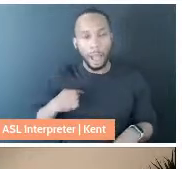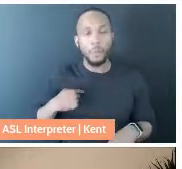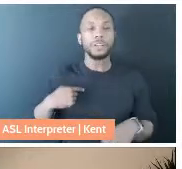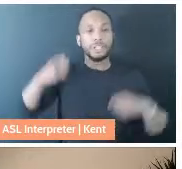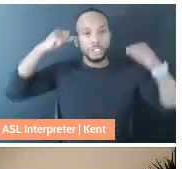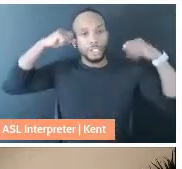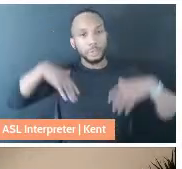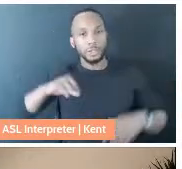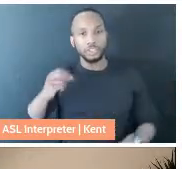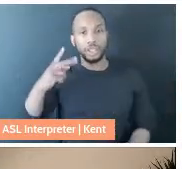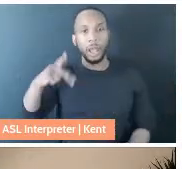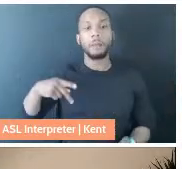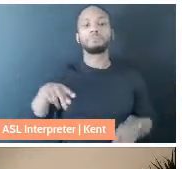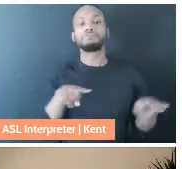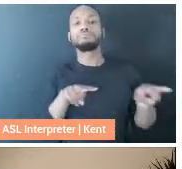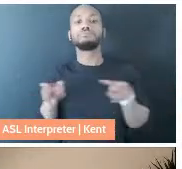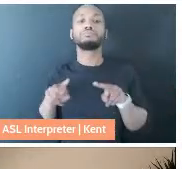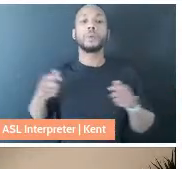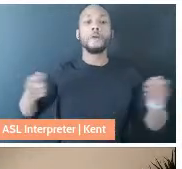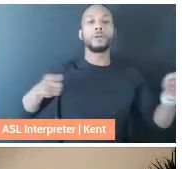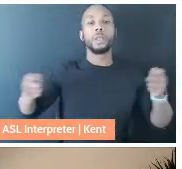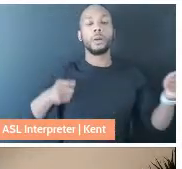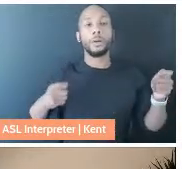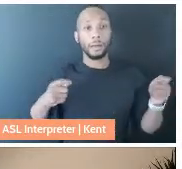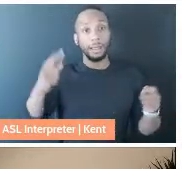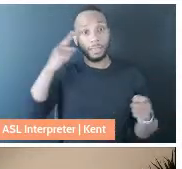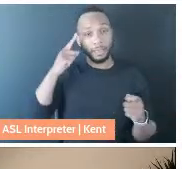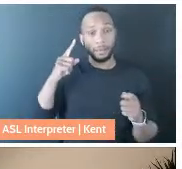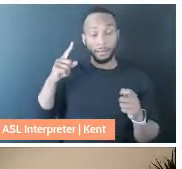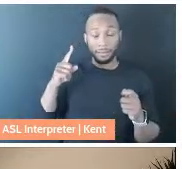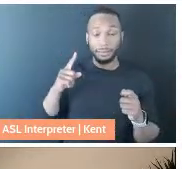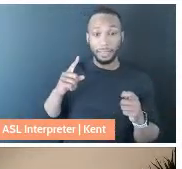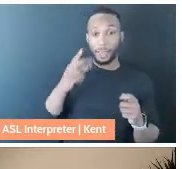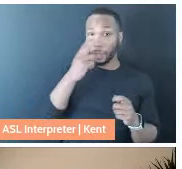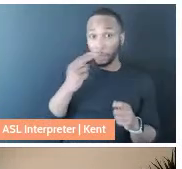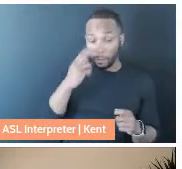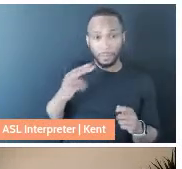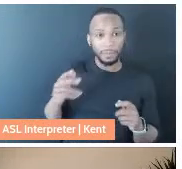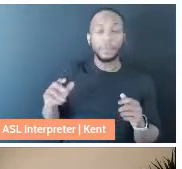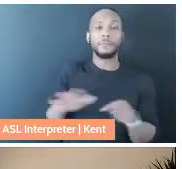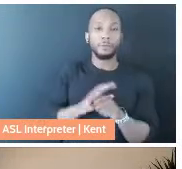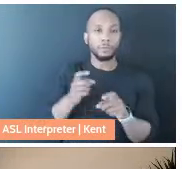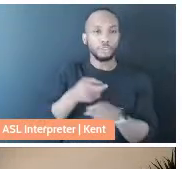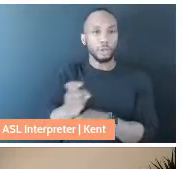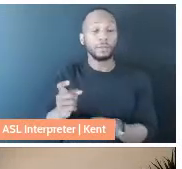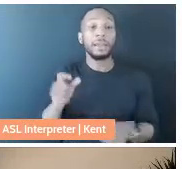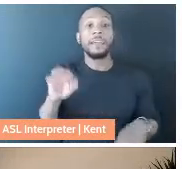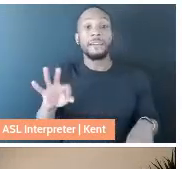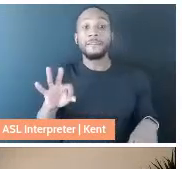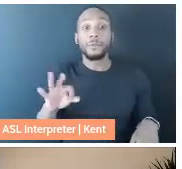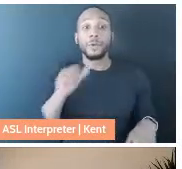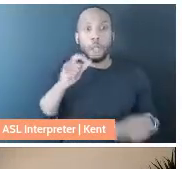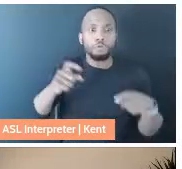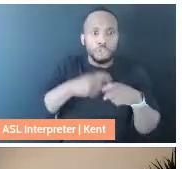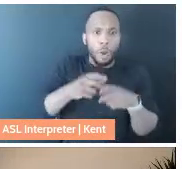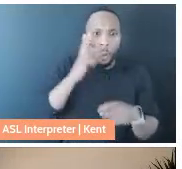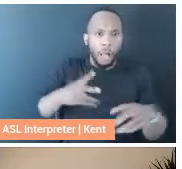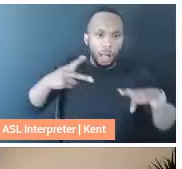And I think leaning into the humor of how unreasonable it was, the whole joke was I'd be like, "You don't sew, I'm going to cut your fingers off."